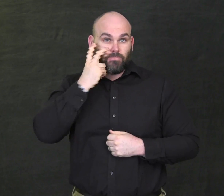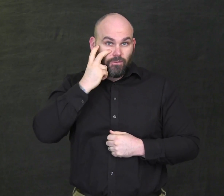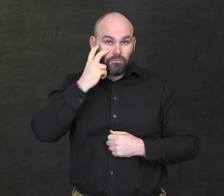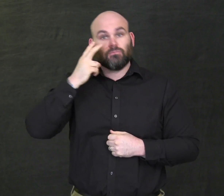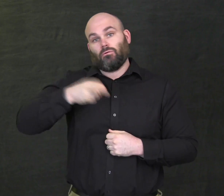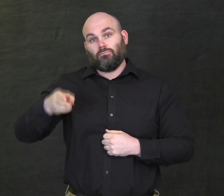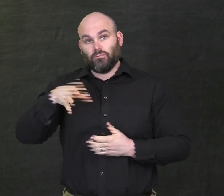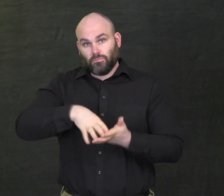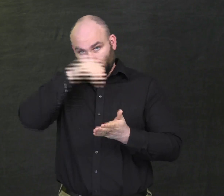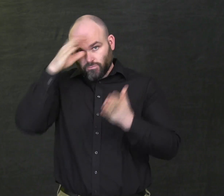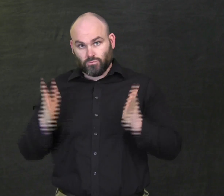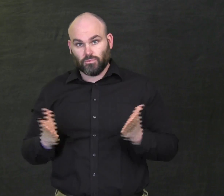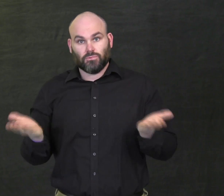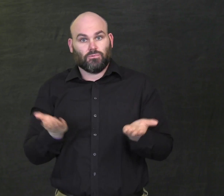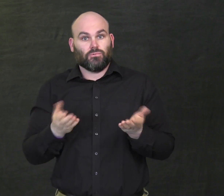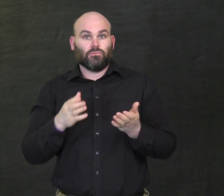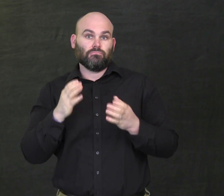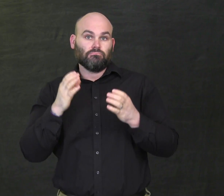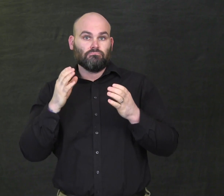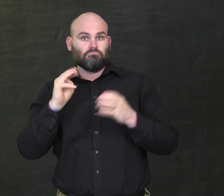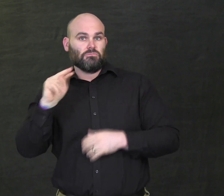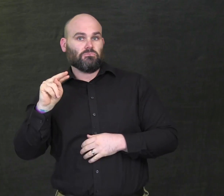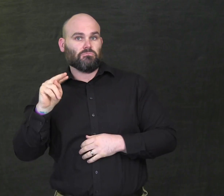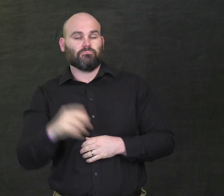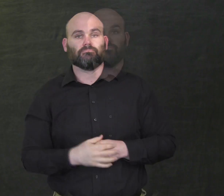DeafBlind, and Hard of Hearing in Minnesota.